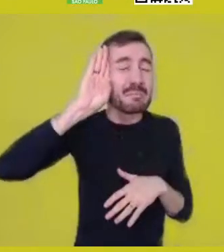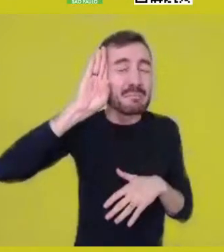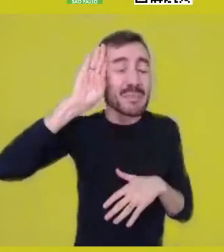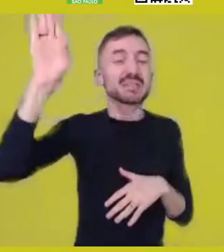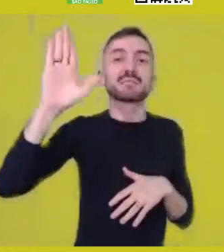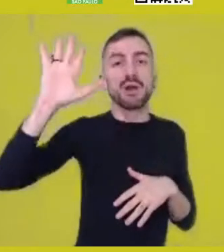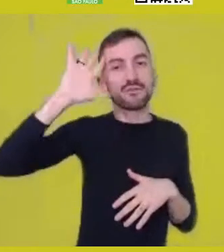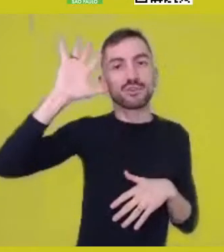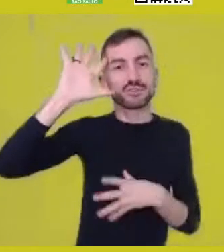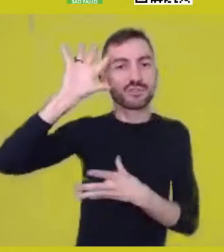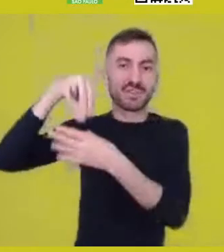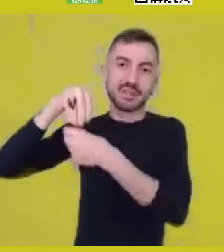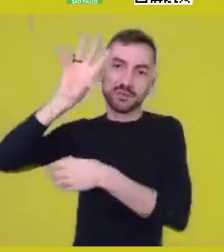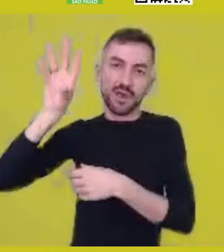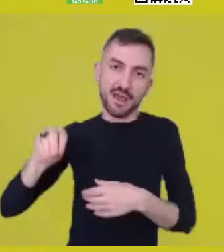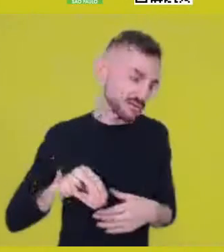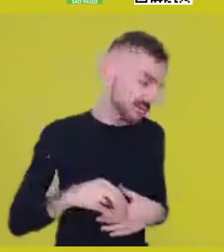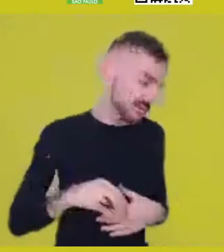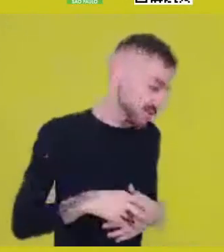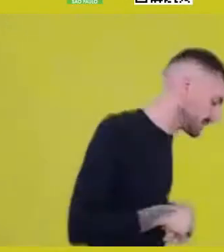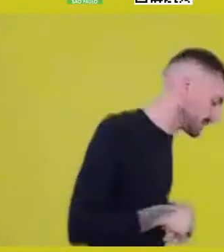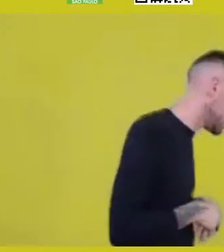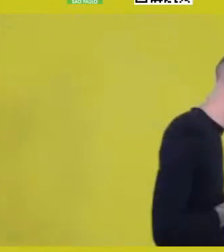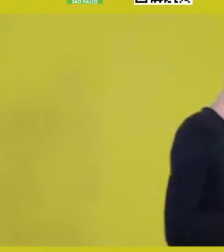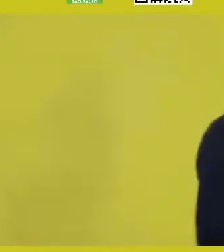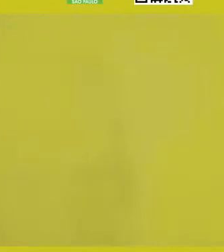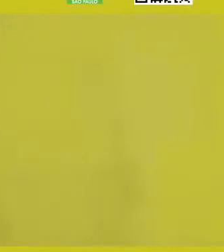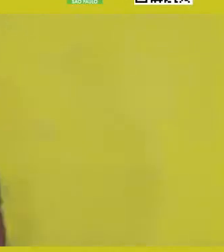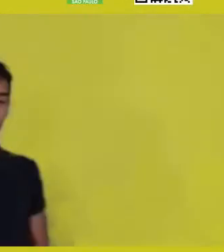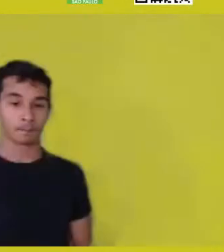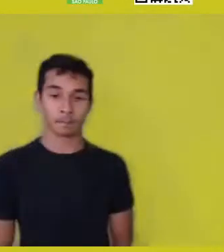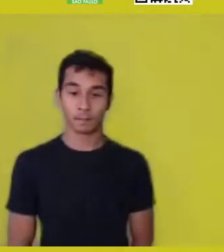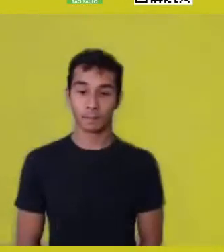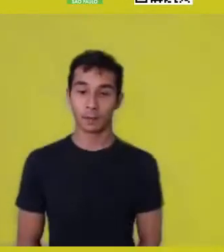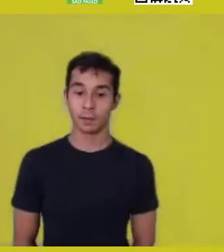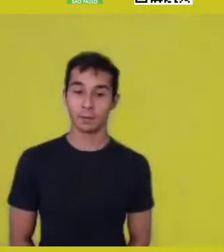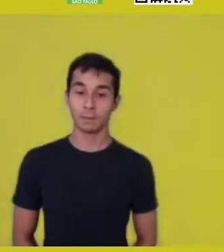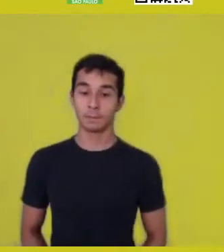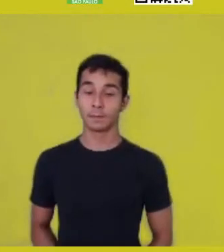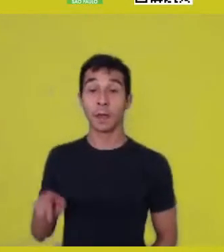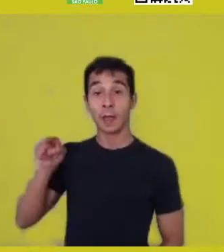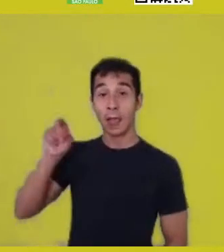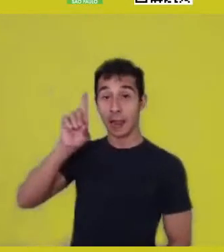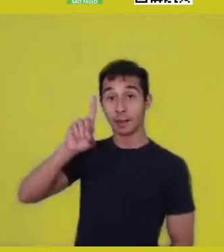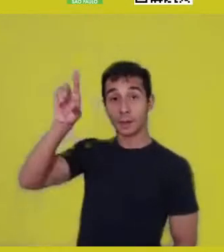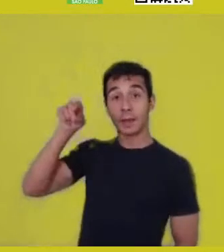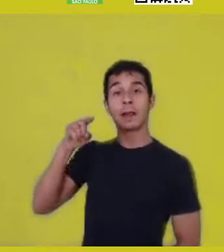So, she was responsible for this balance between those two worlds,